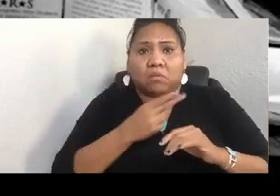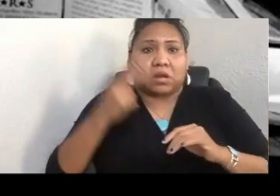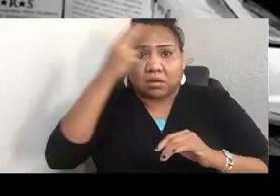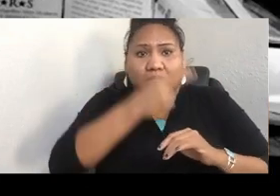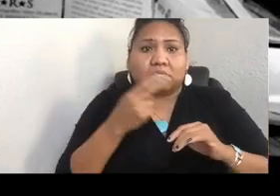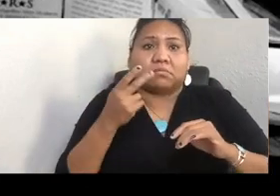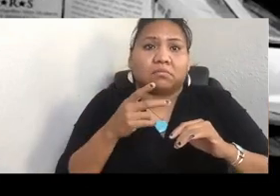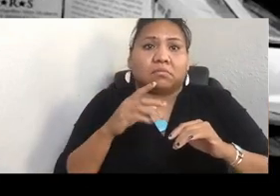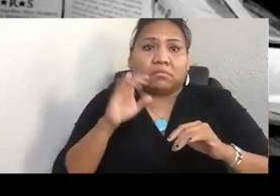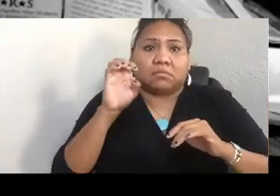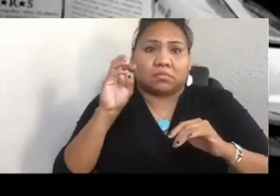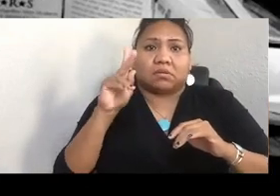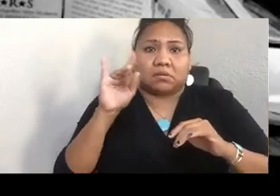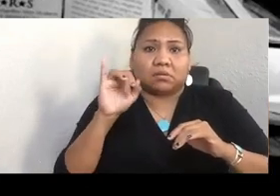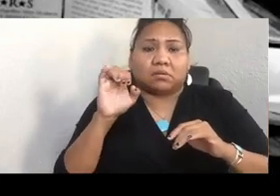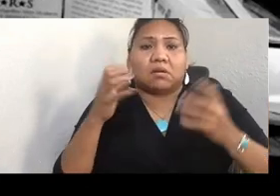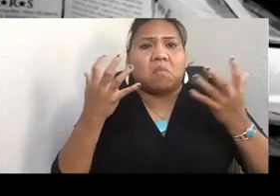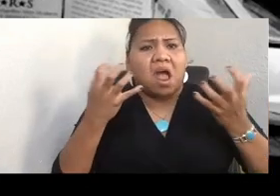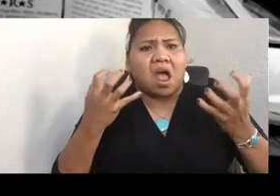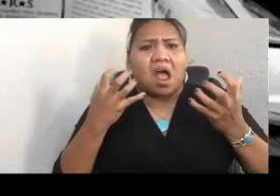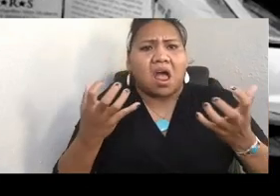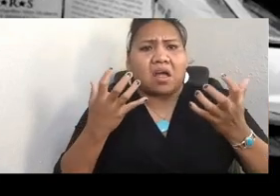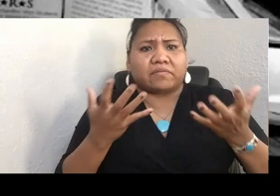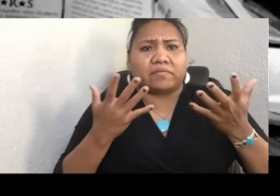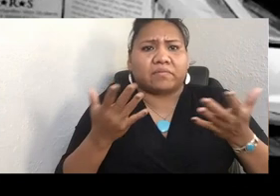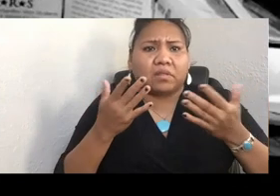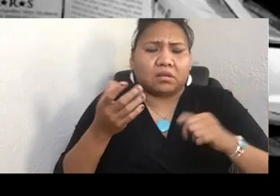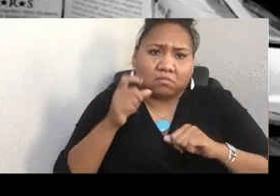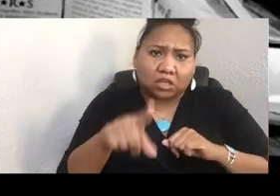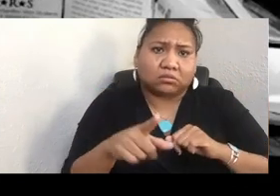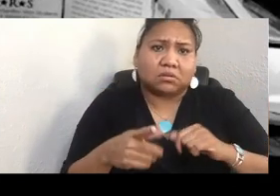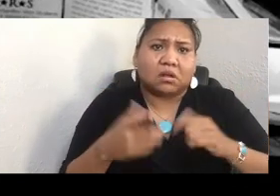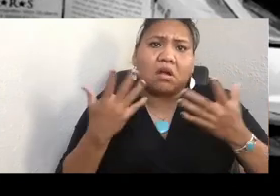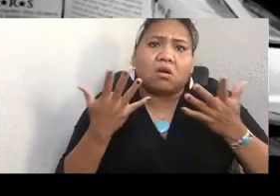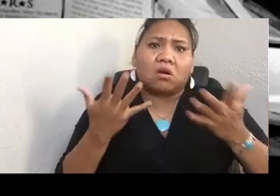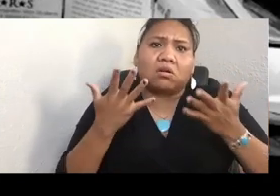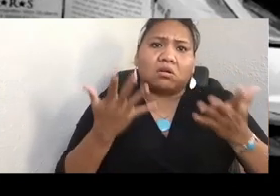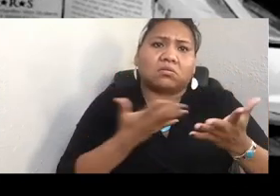The professor chants, what is it to be a person of knowledge? The students go off and then come back